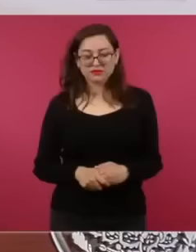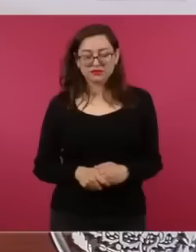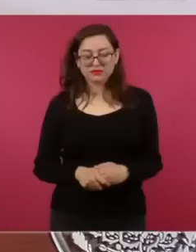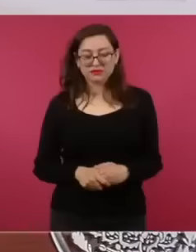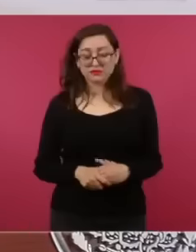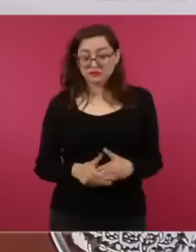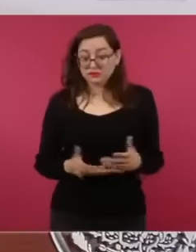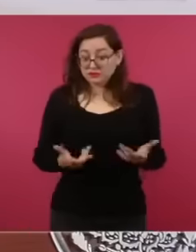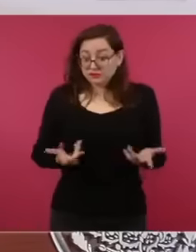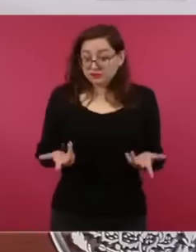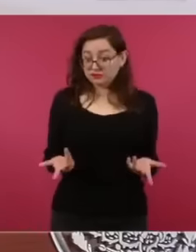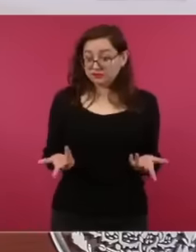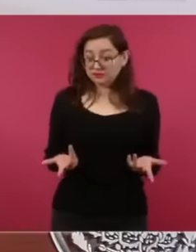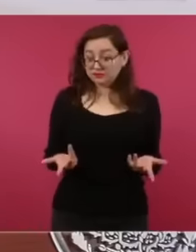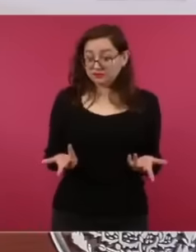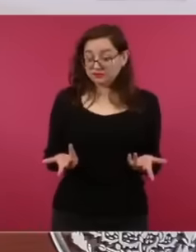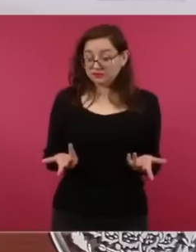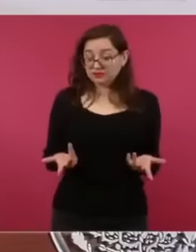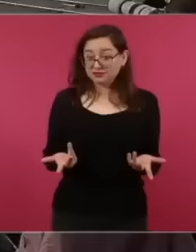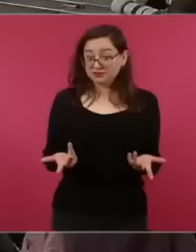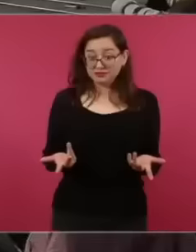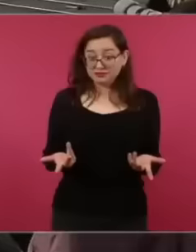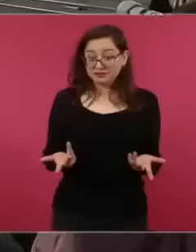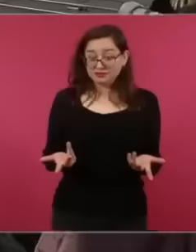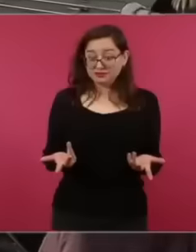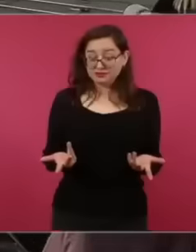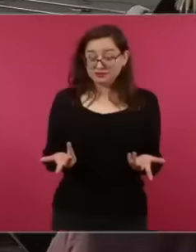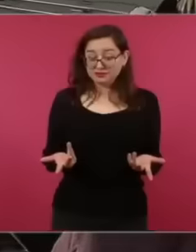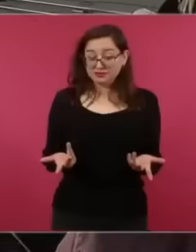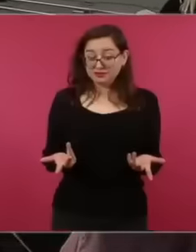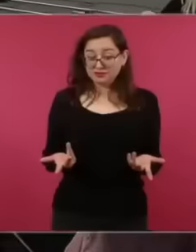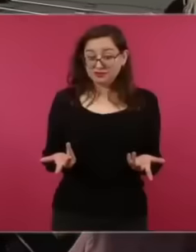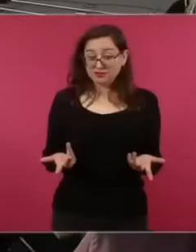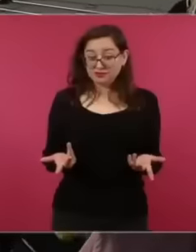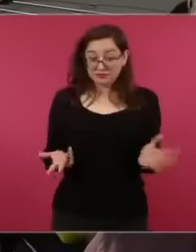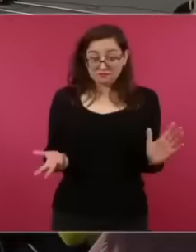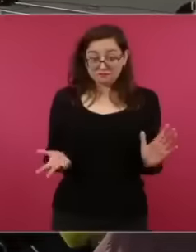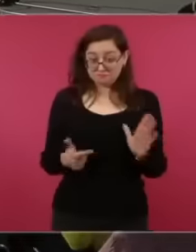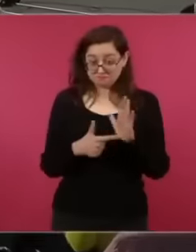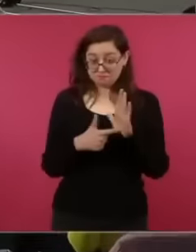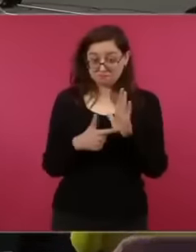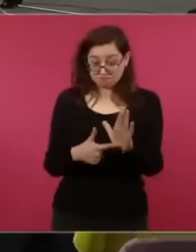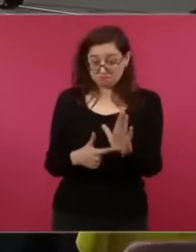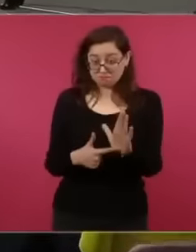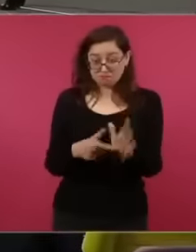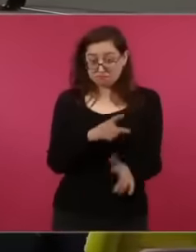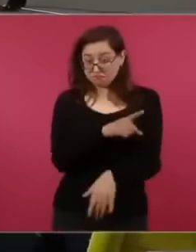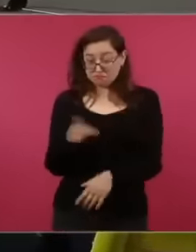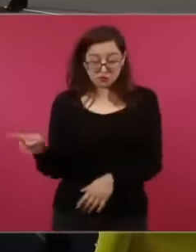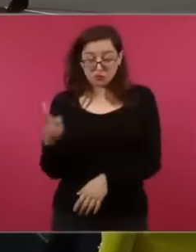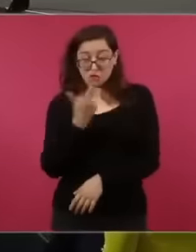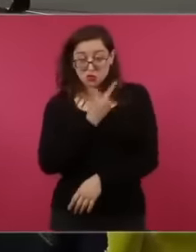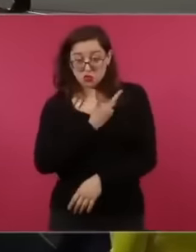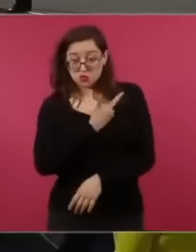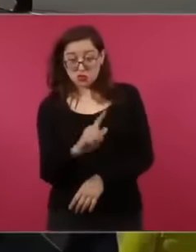if you don't like what I'm saying Ah Here